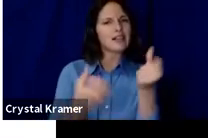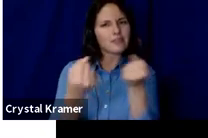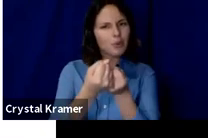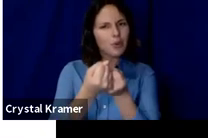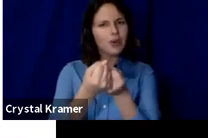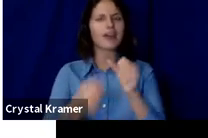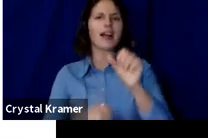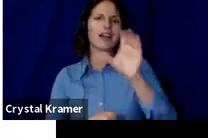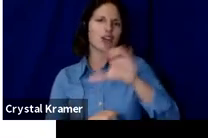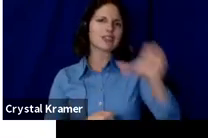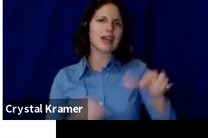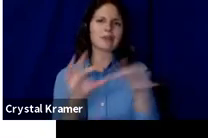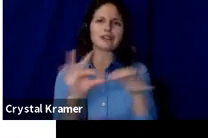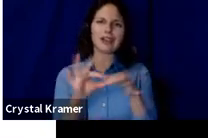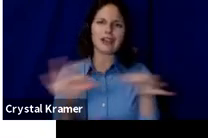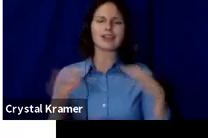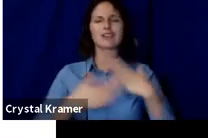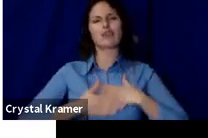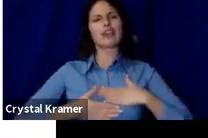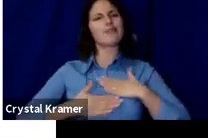It's greatly appreciated.